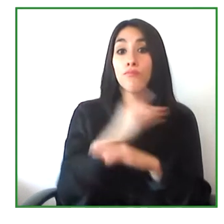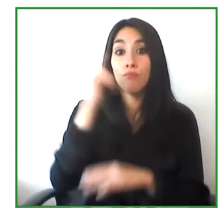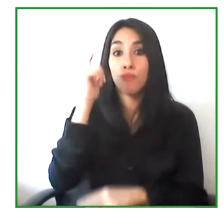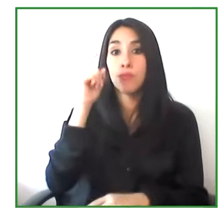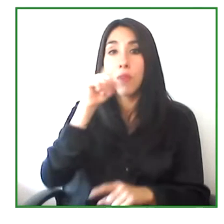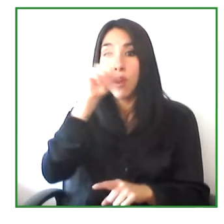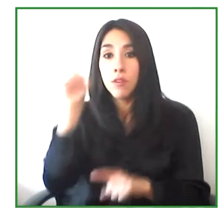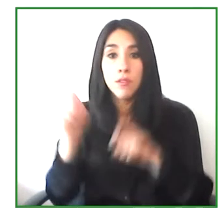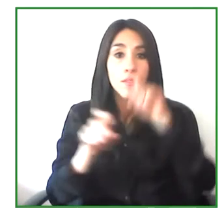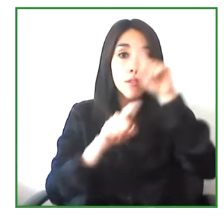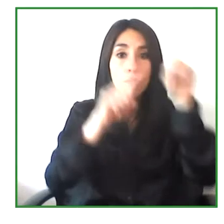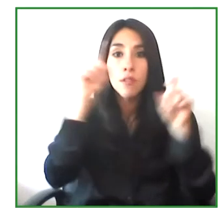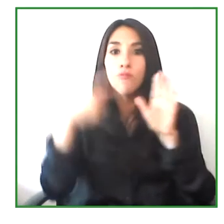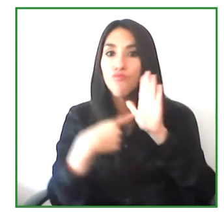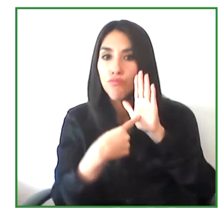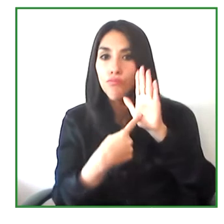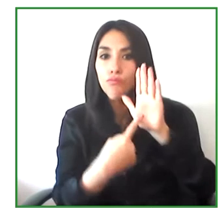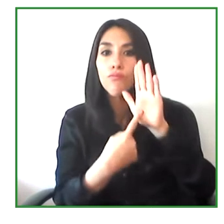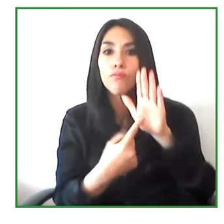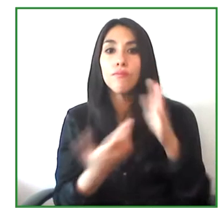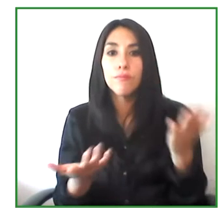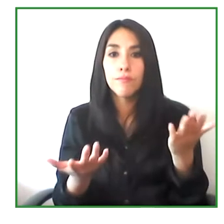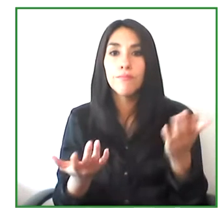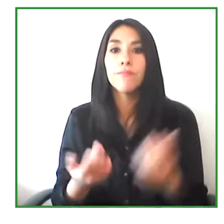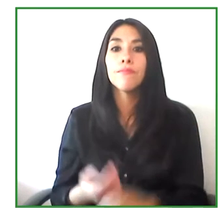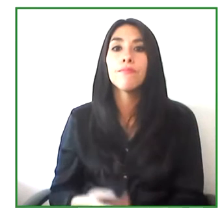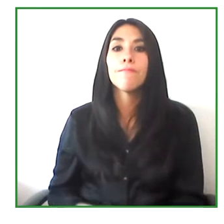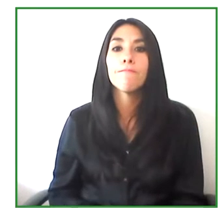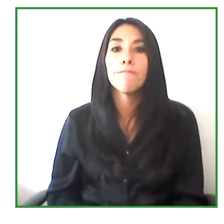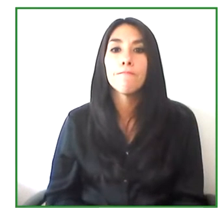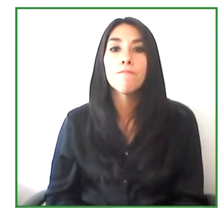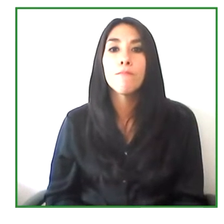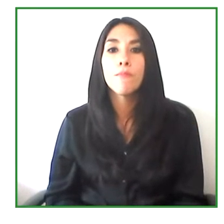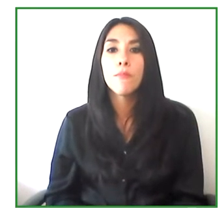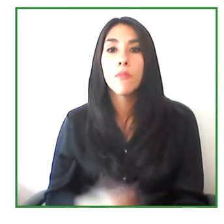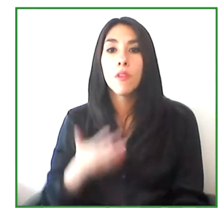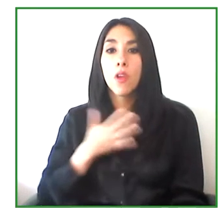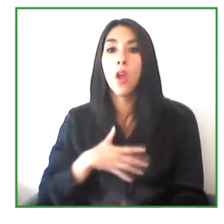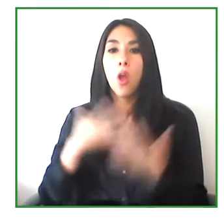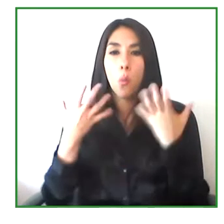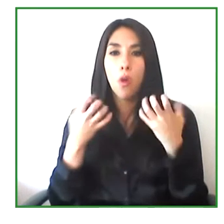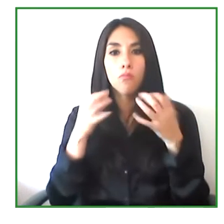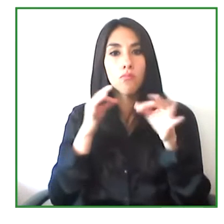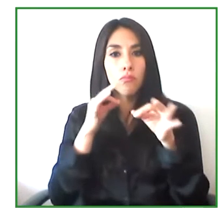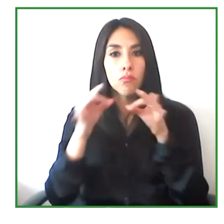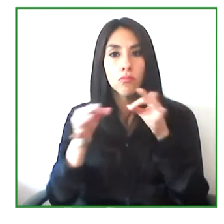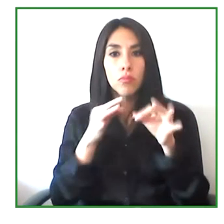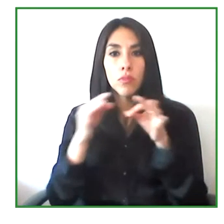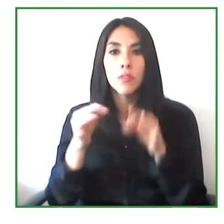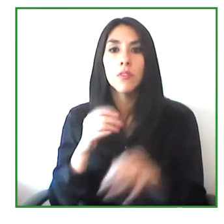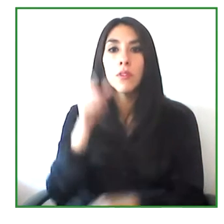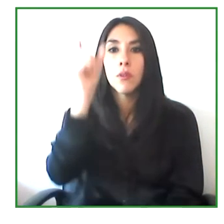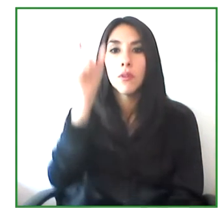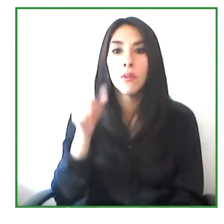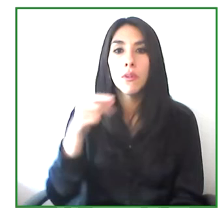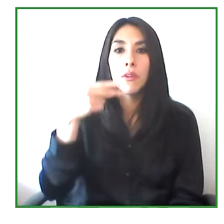We'd like to talk to representatives about these initiatives. First, we're going to talk with Henry and Alejandra. We'll talk about the impact,